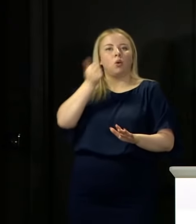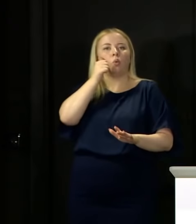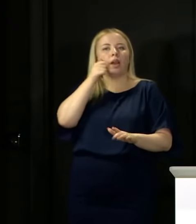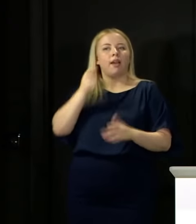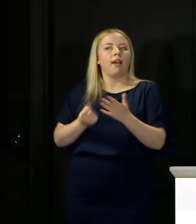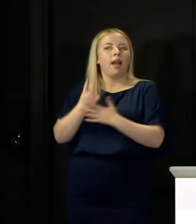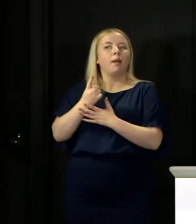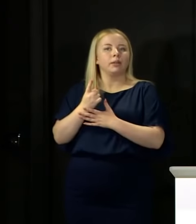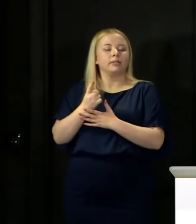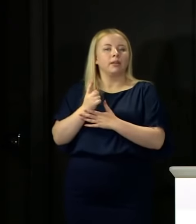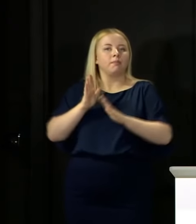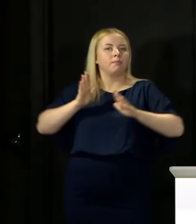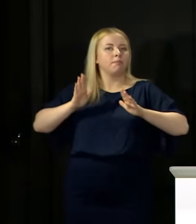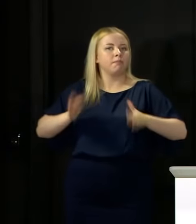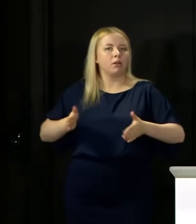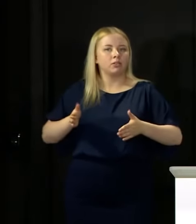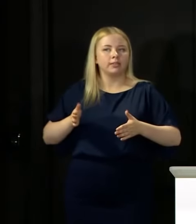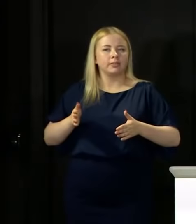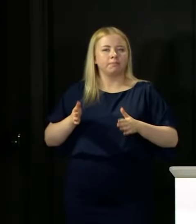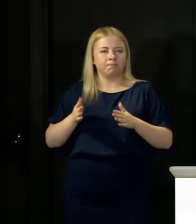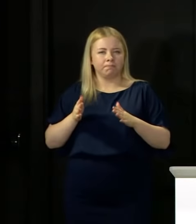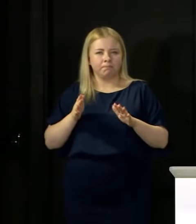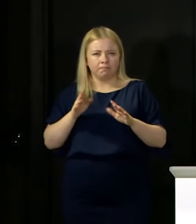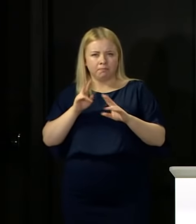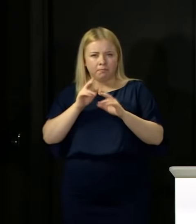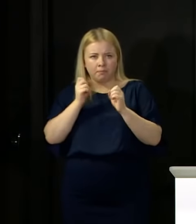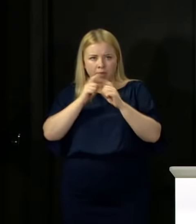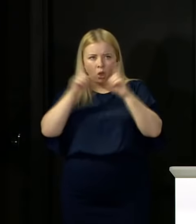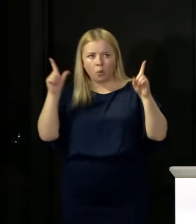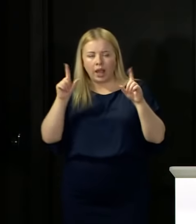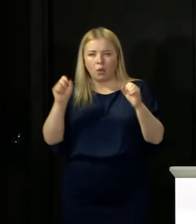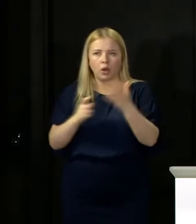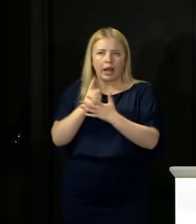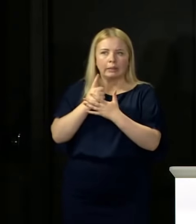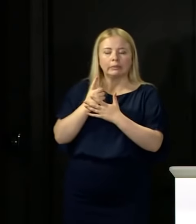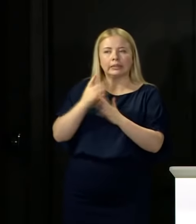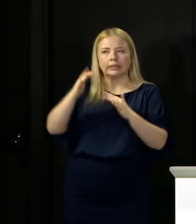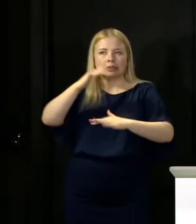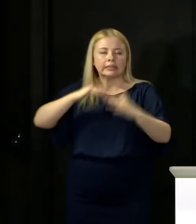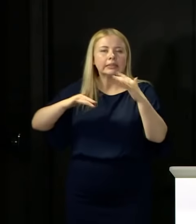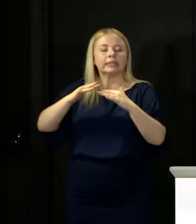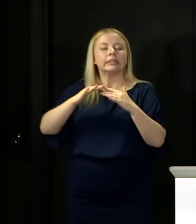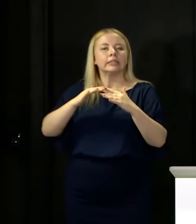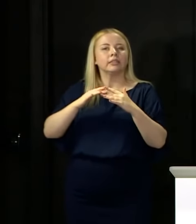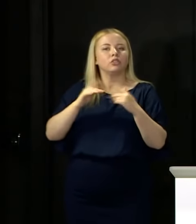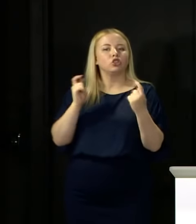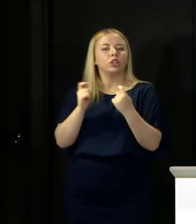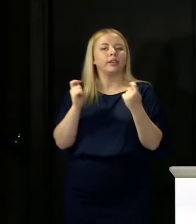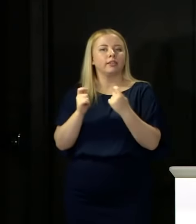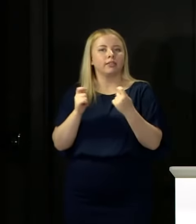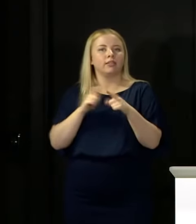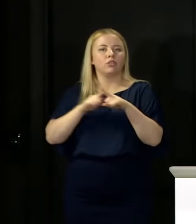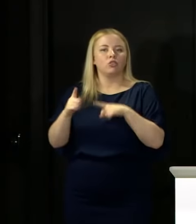We have got to pay attention to the fine changes in all of this, so that we can try to act before it runs out of control.